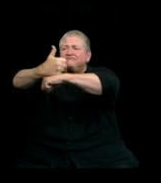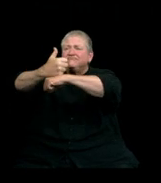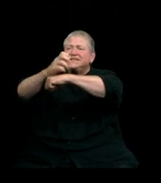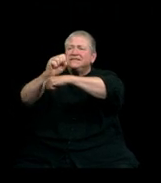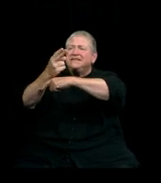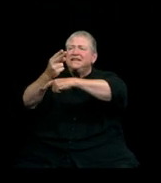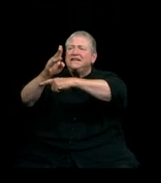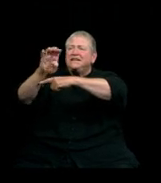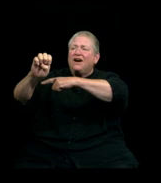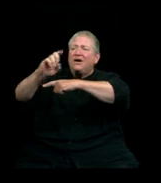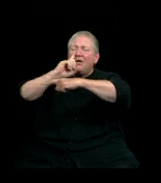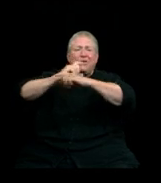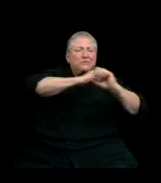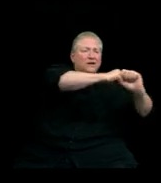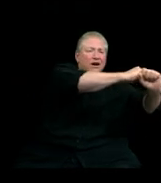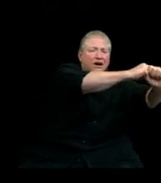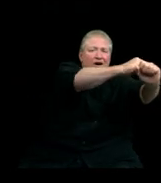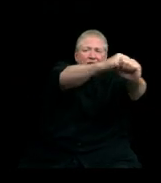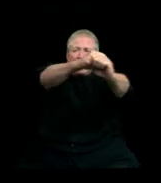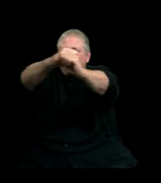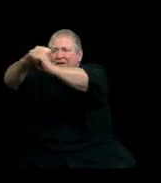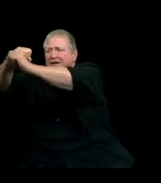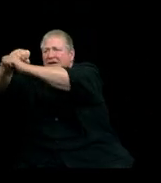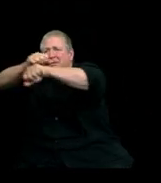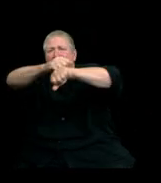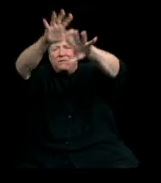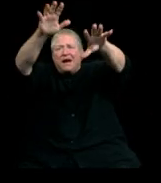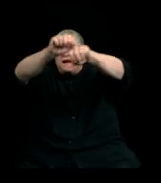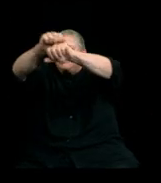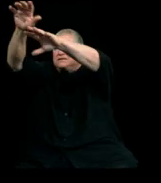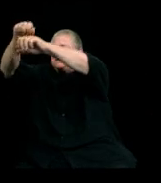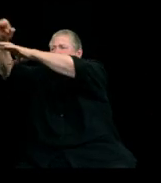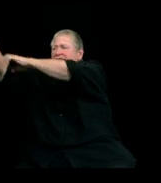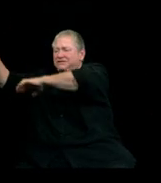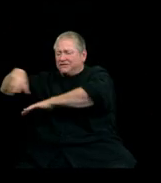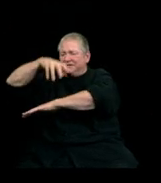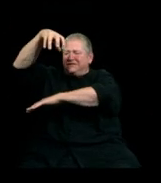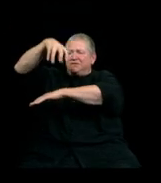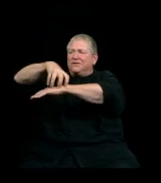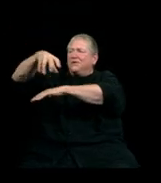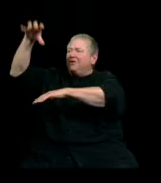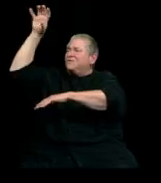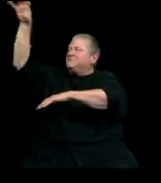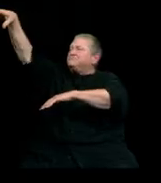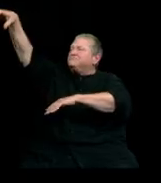Guarded all around by mountains, crowned by Baker's dome.